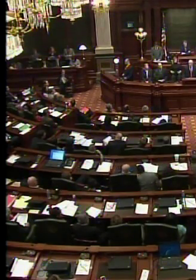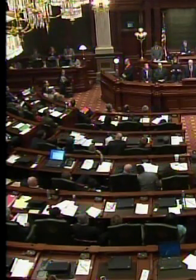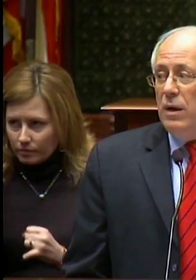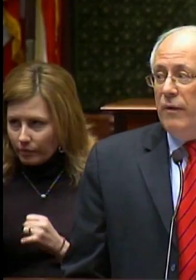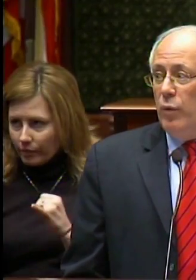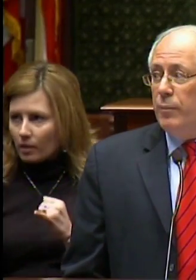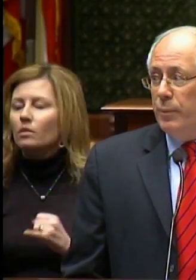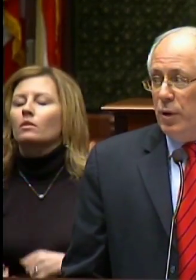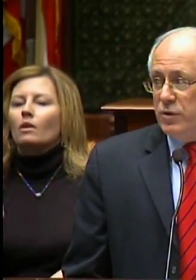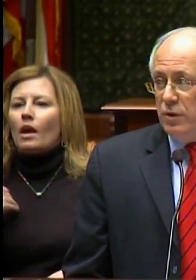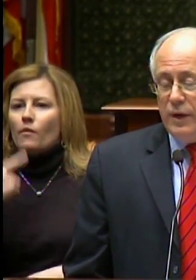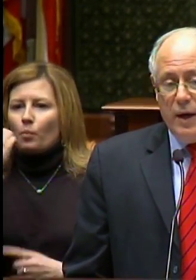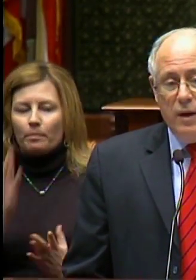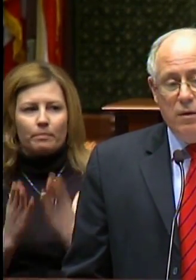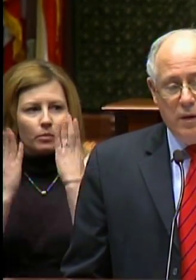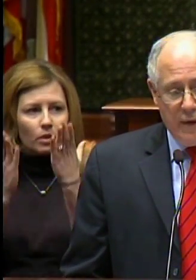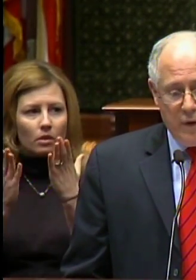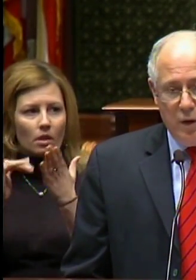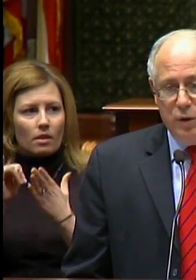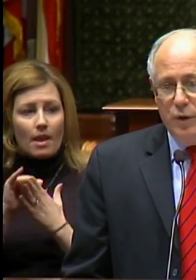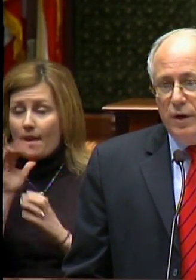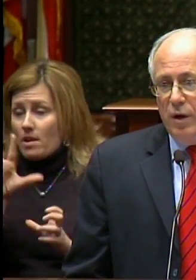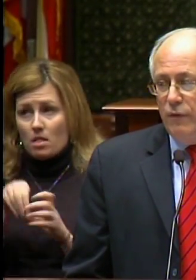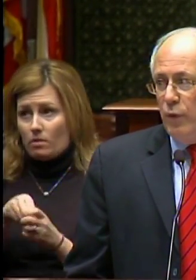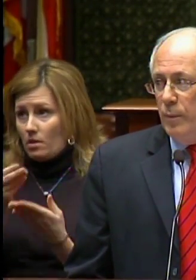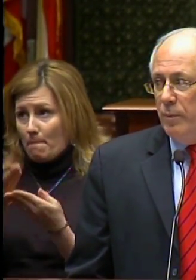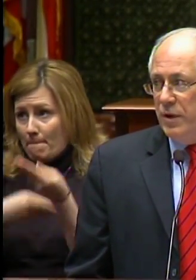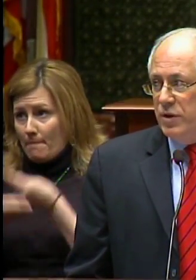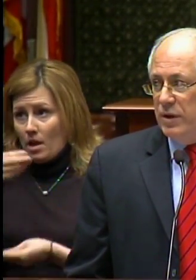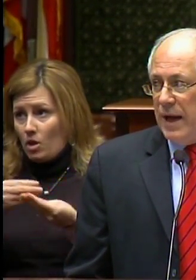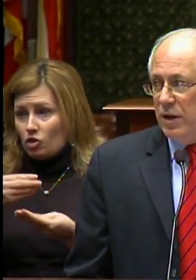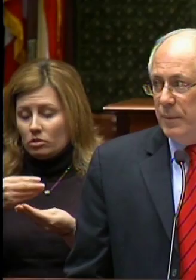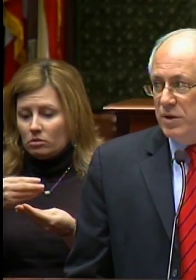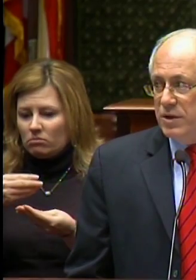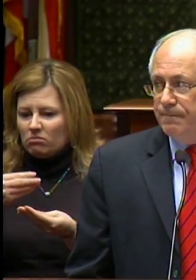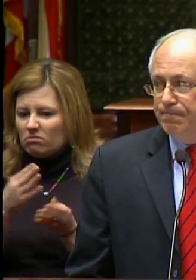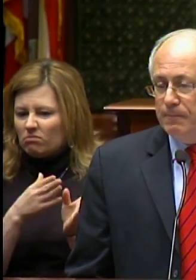Finally – I have one proposal that I haven’t included in our formal budget documents.